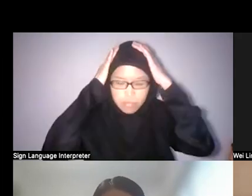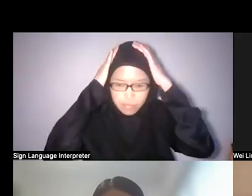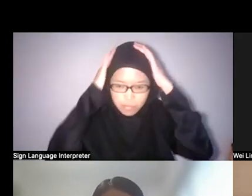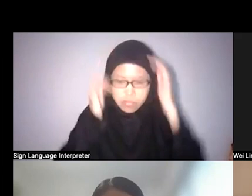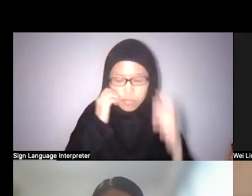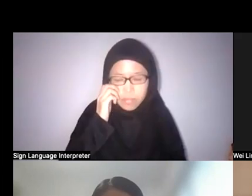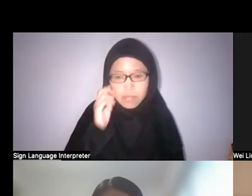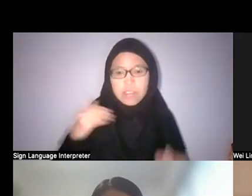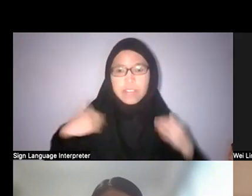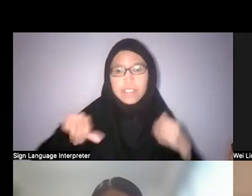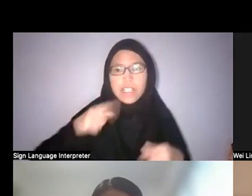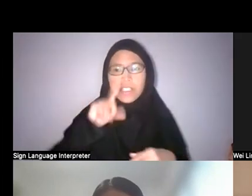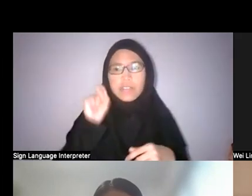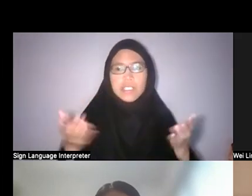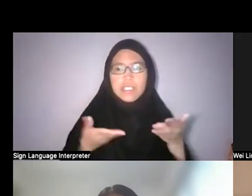Well there's another question here about...